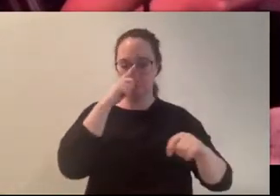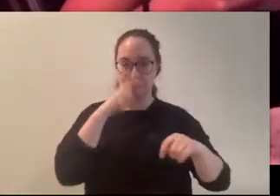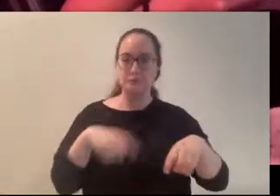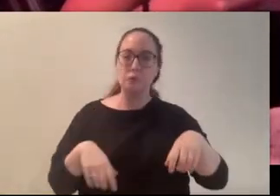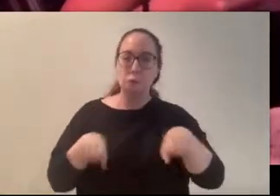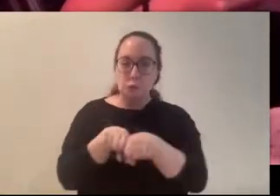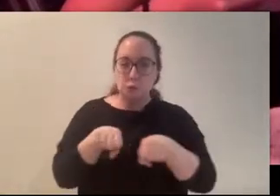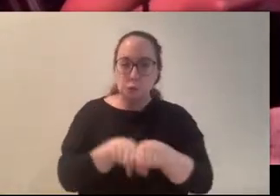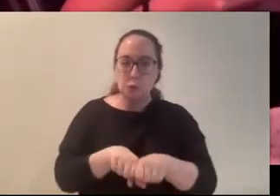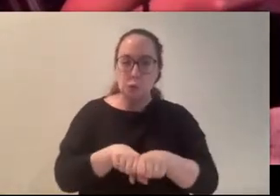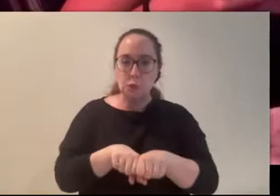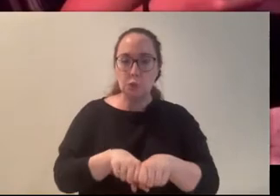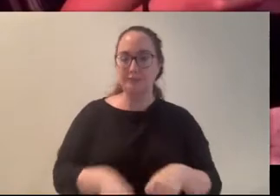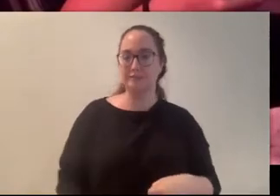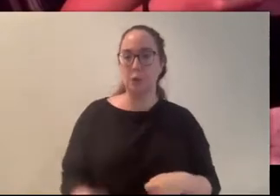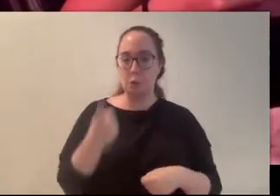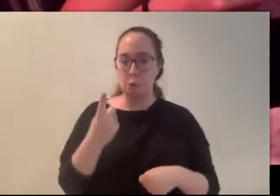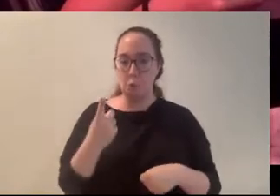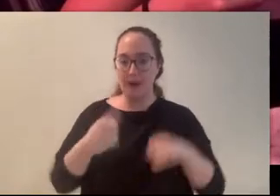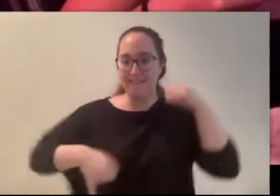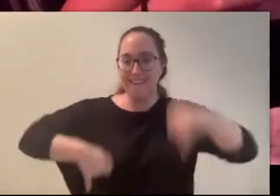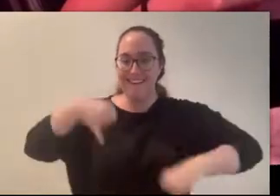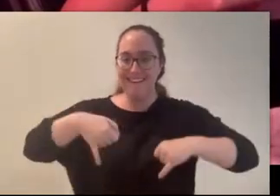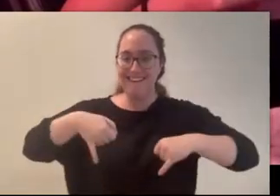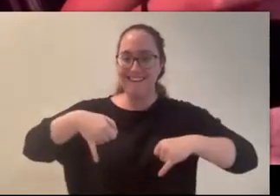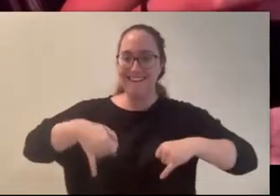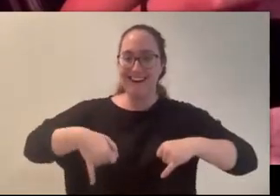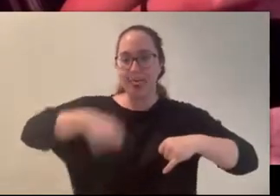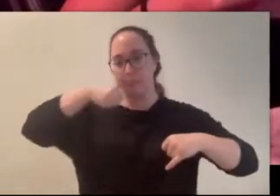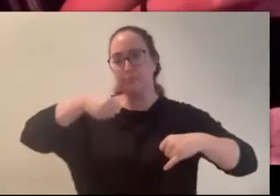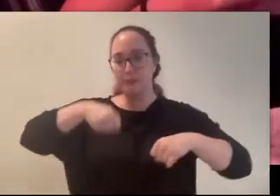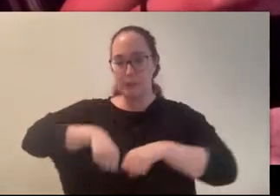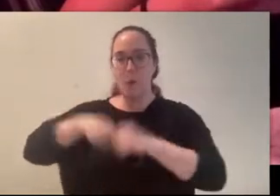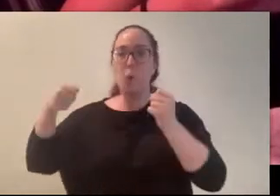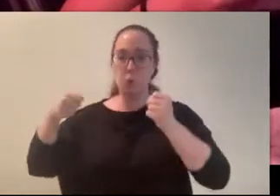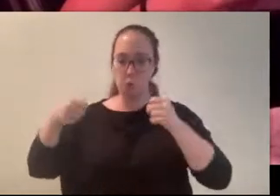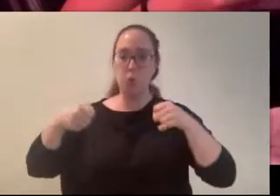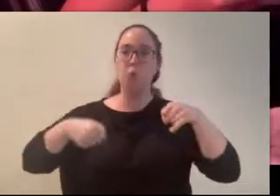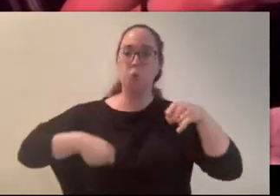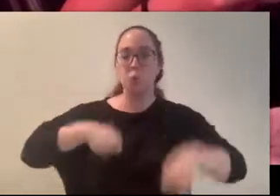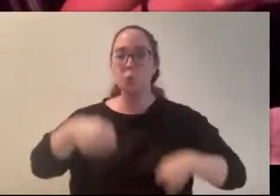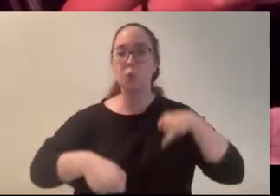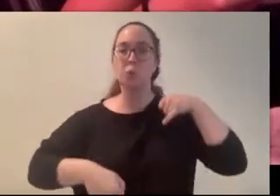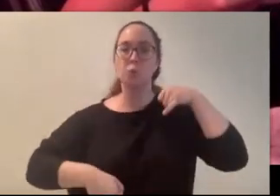the heel of one of which was missing. We didn’t stop riding until we made it back to my